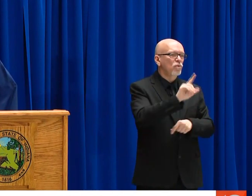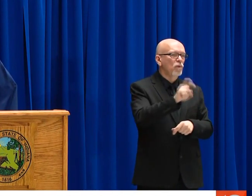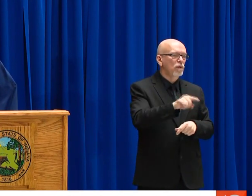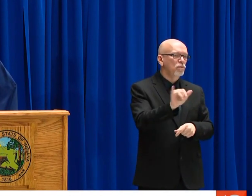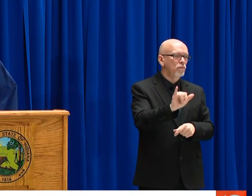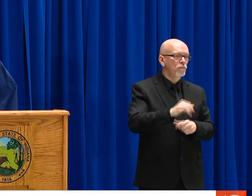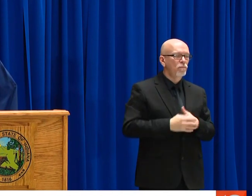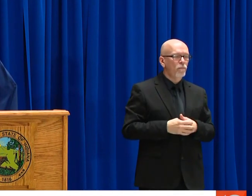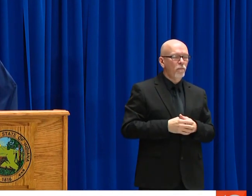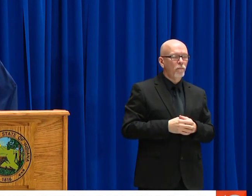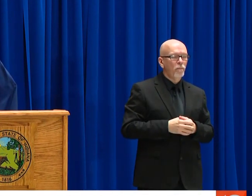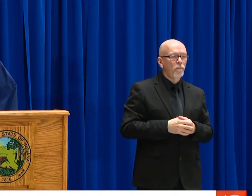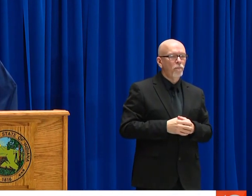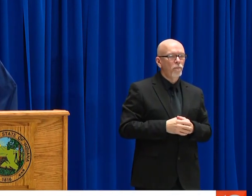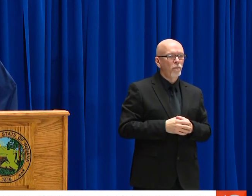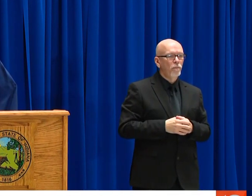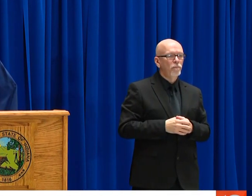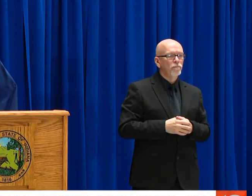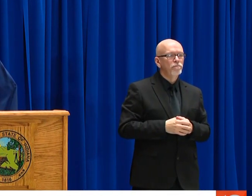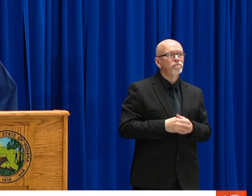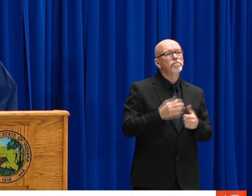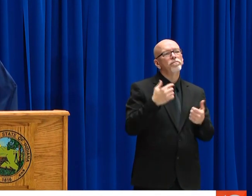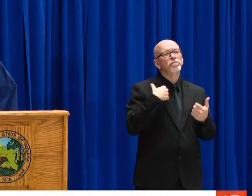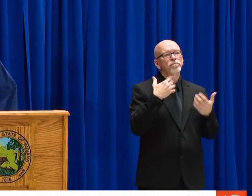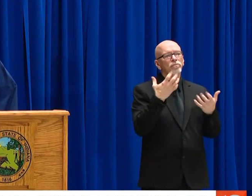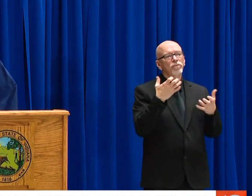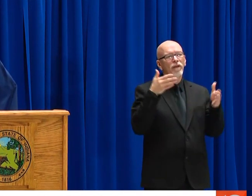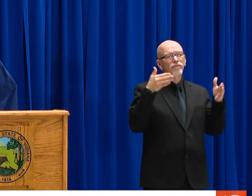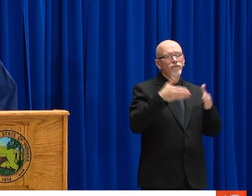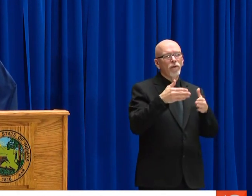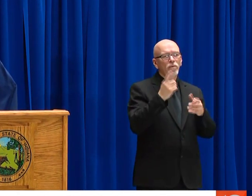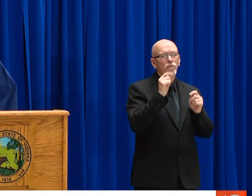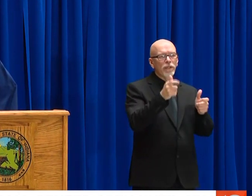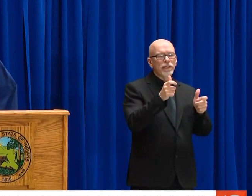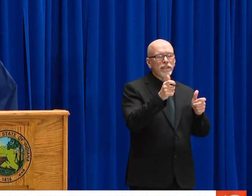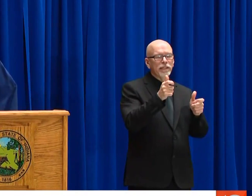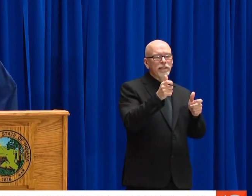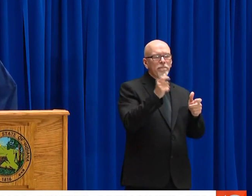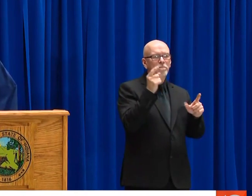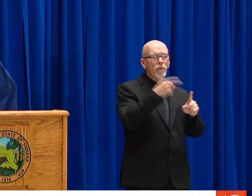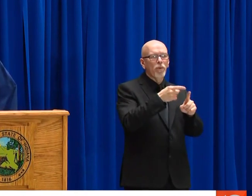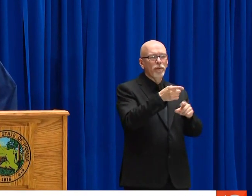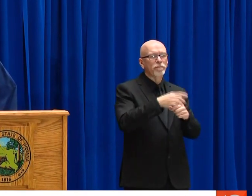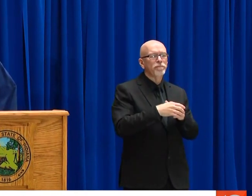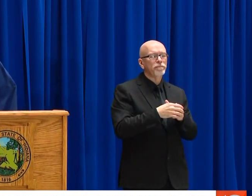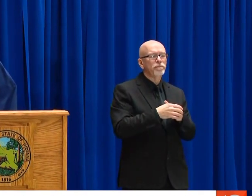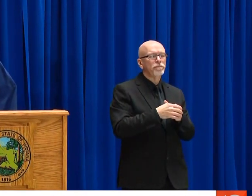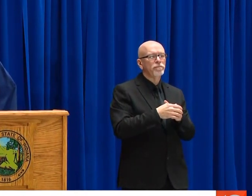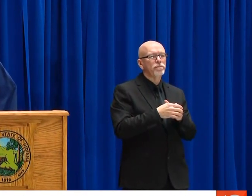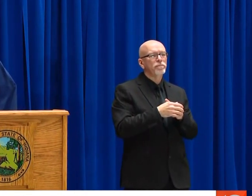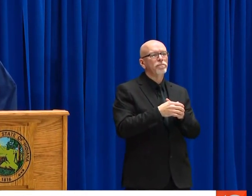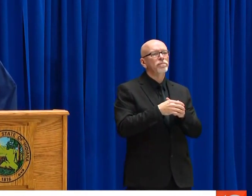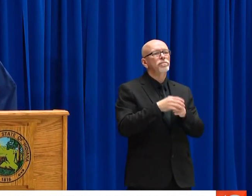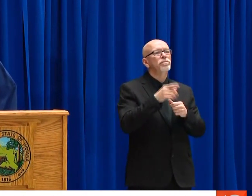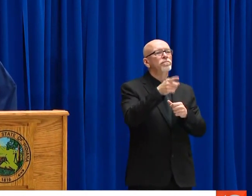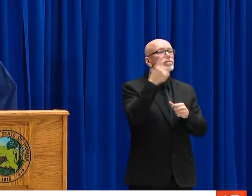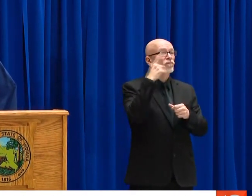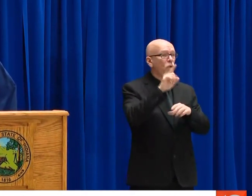ADDITIONAL GUIDANCE ON ESSENTIAL VERSUS NONESSENTIAL INDUSTRIES ARE AVAILABLE THERE TO HELP RESOLVE QUESTIONS AS WELL.